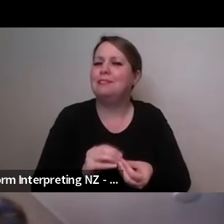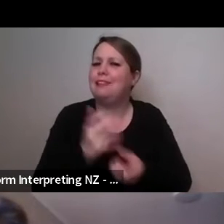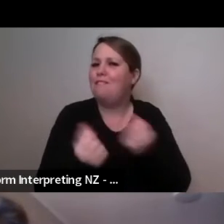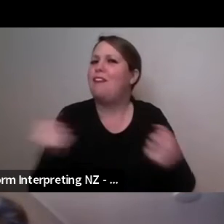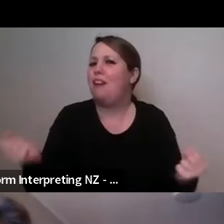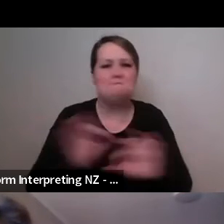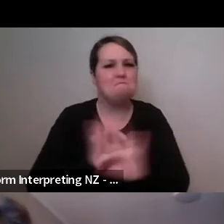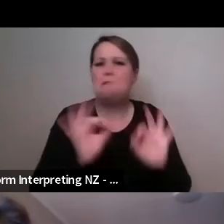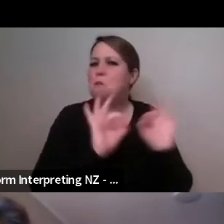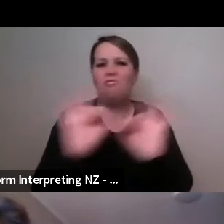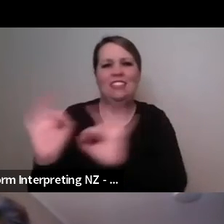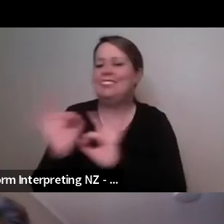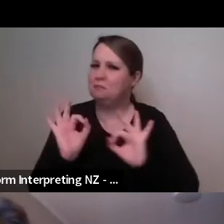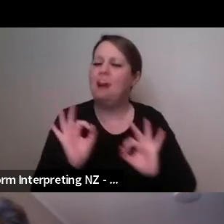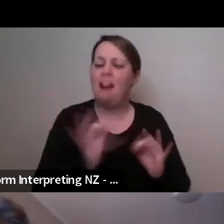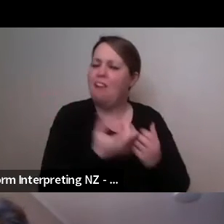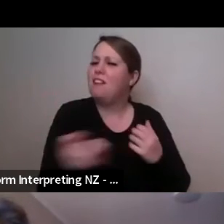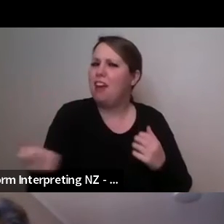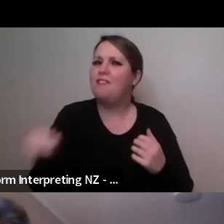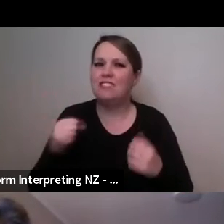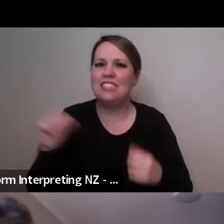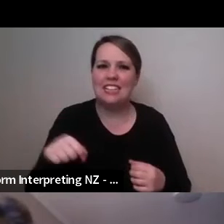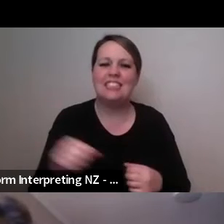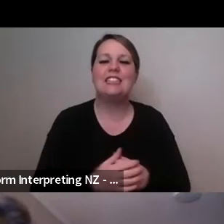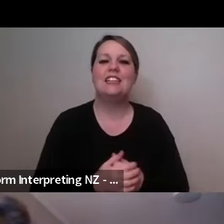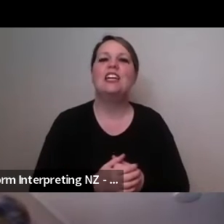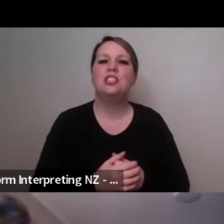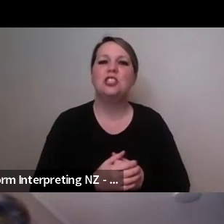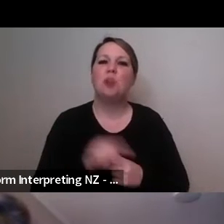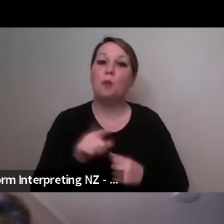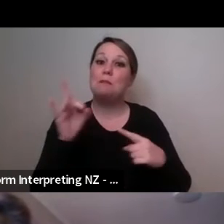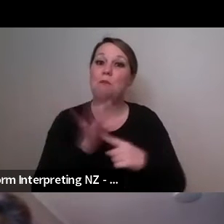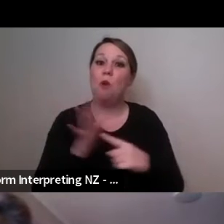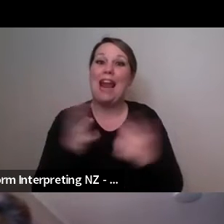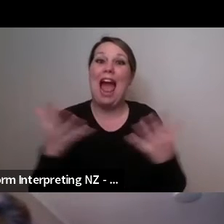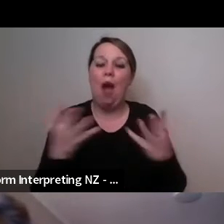solutions and how we find those together um but I would say one one of the things